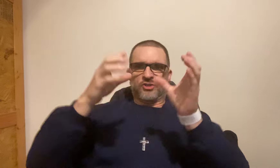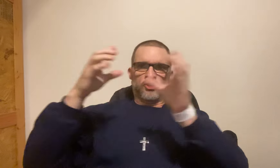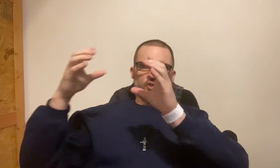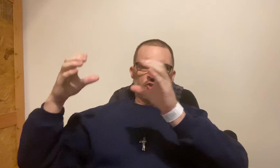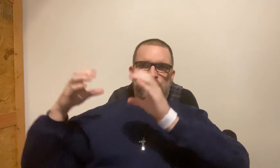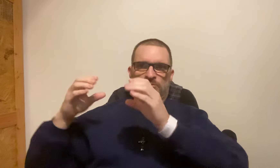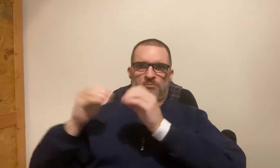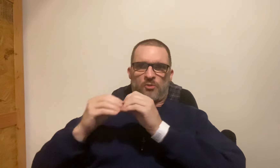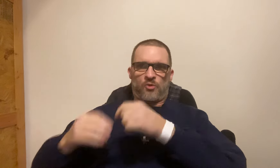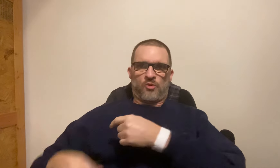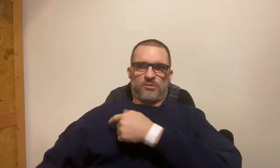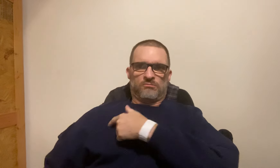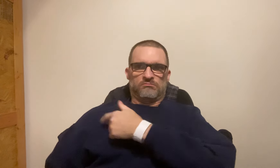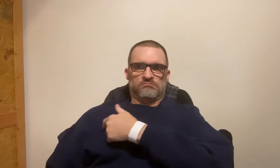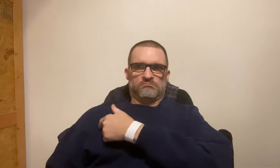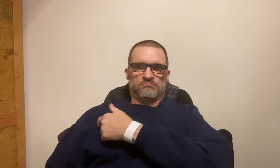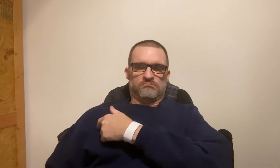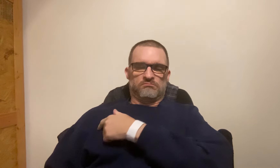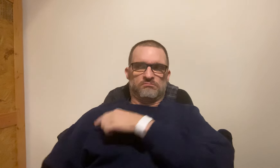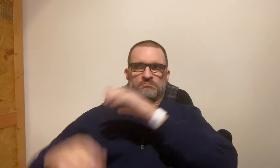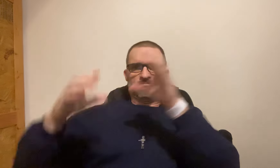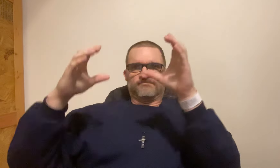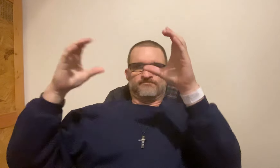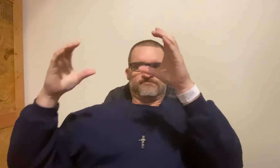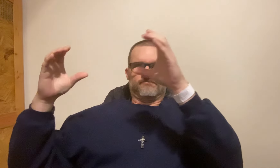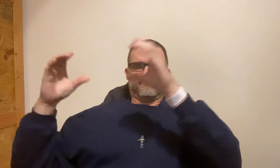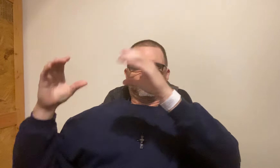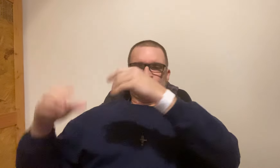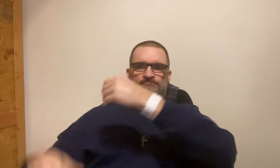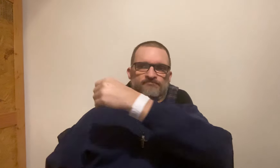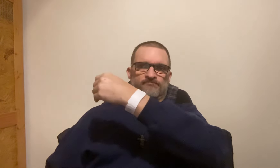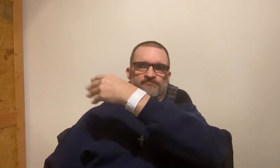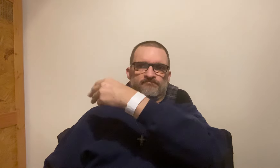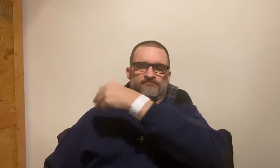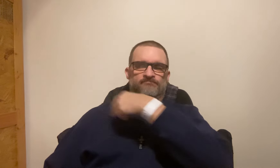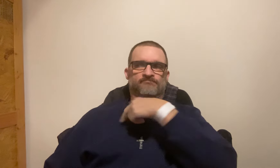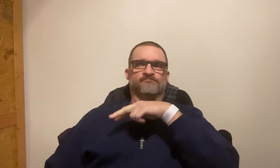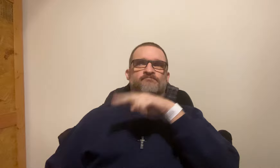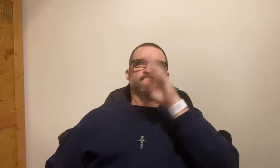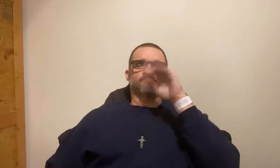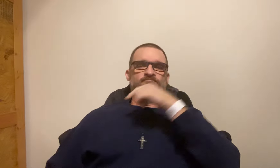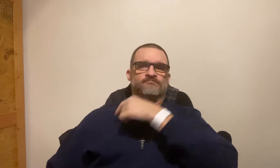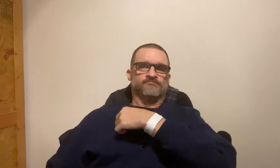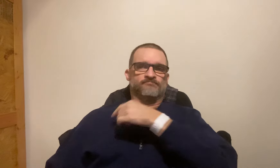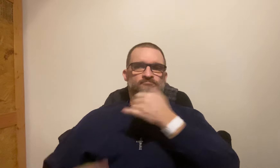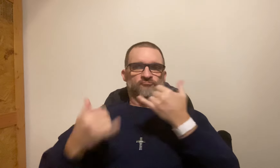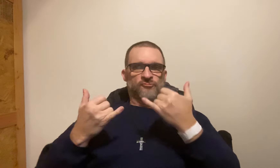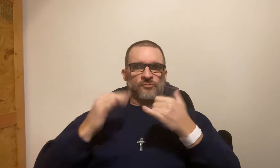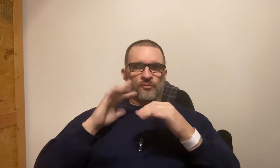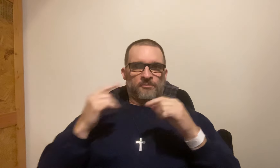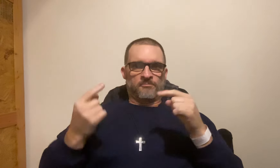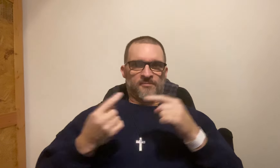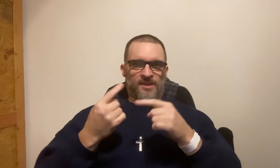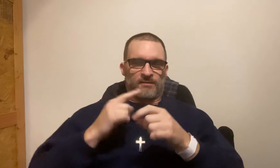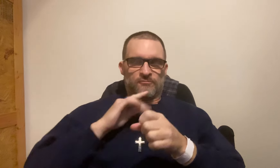Yesterday it started getting more treatments right here. I knew that today will be more painful.